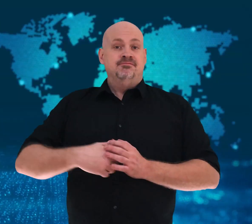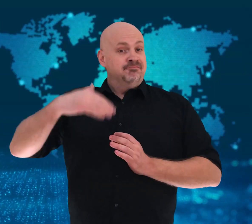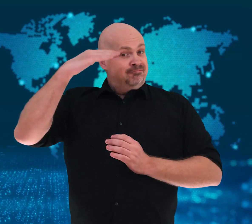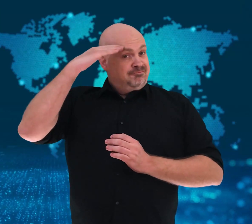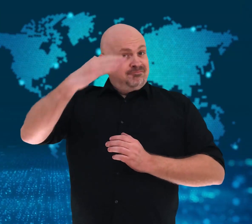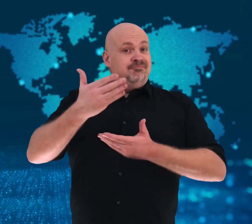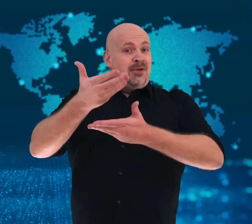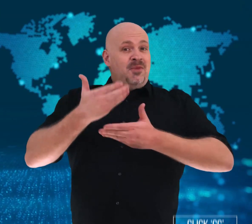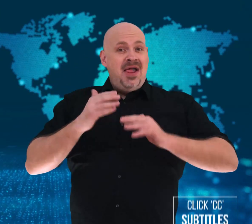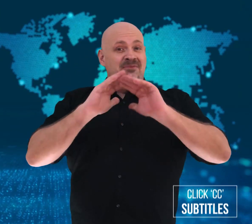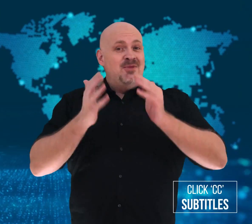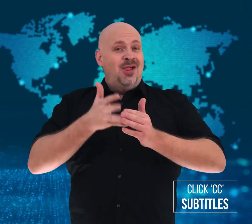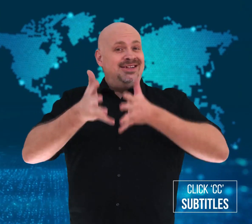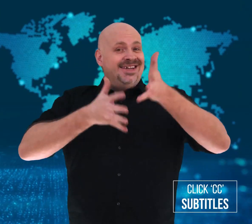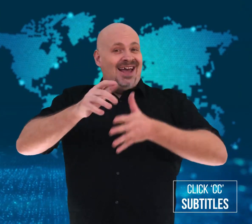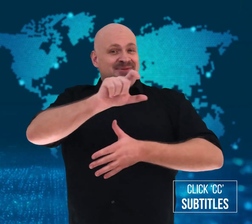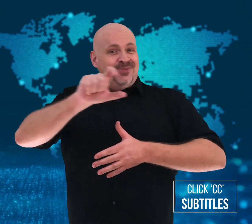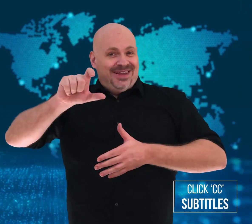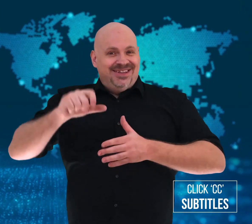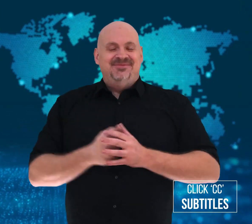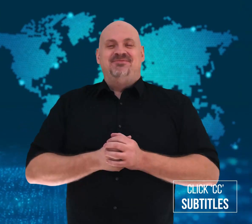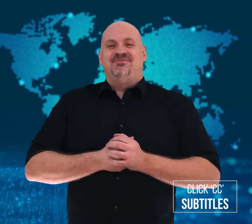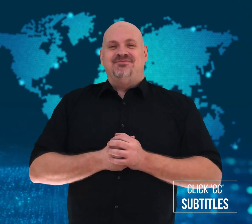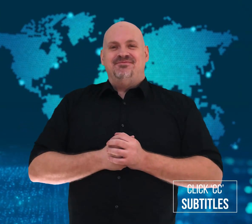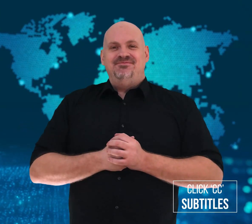Welcome to WorldSign Week!